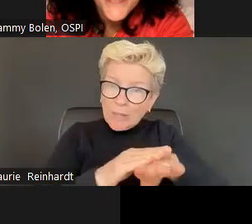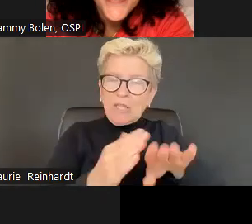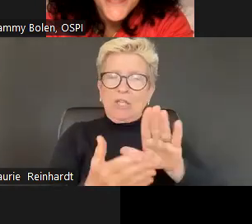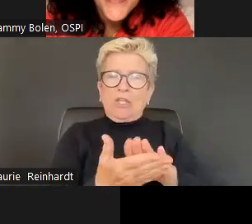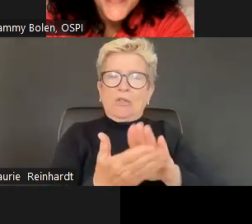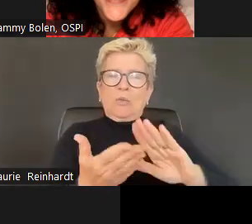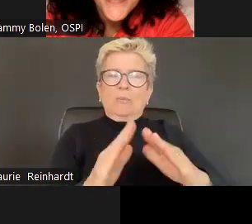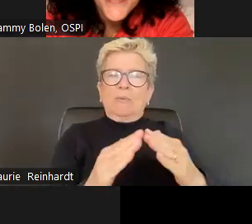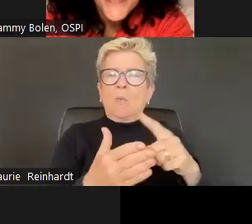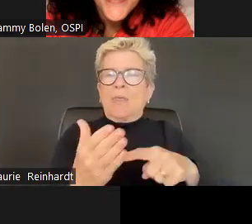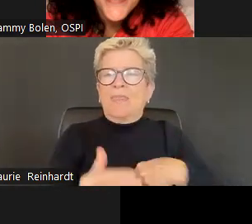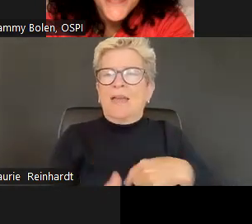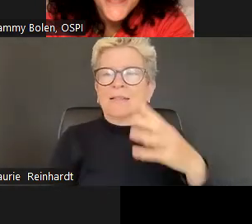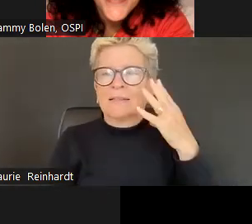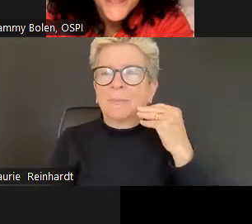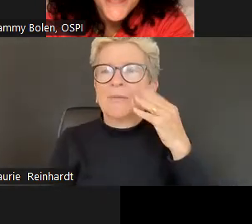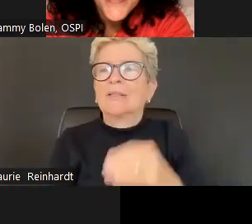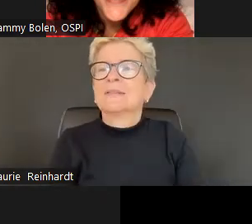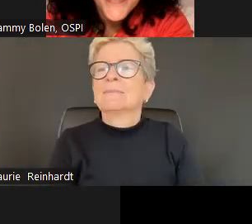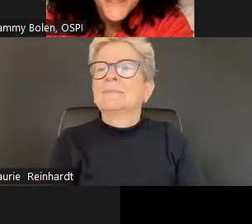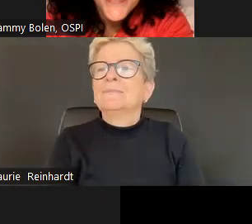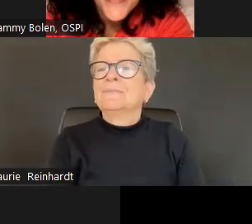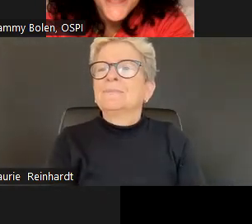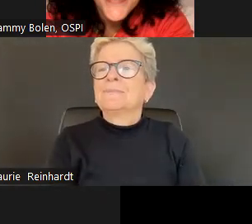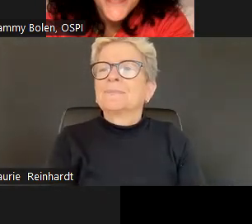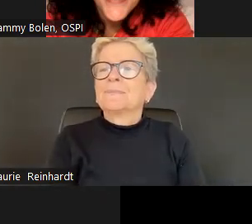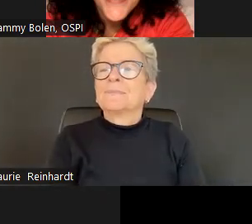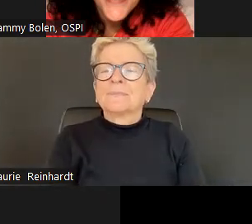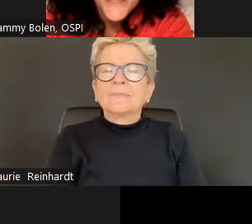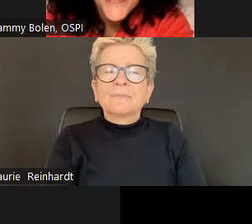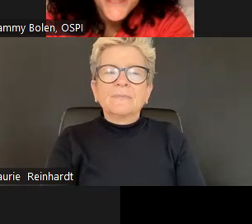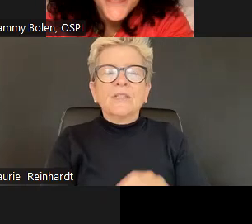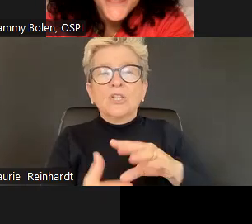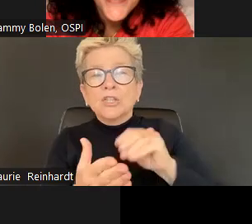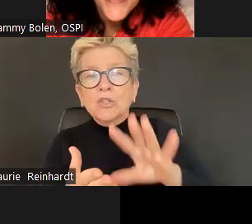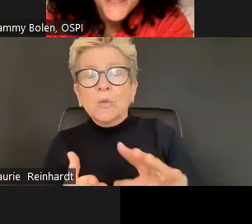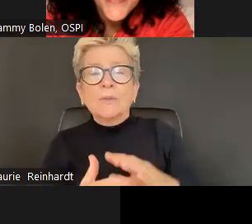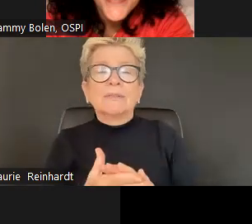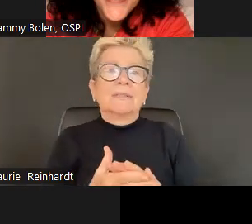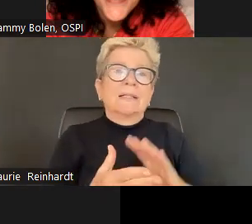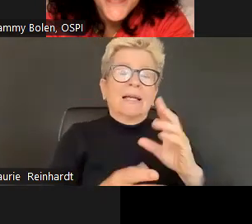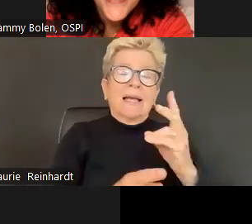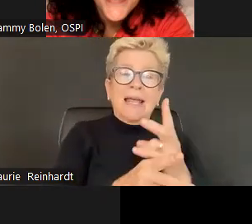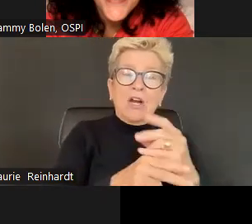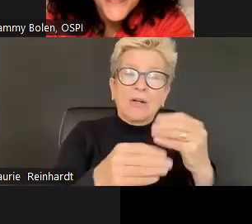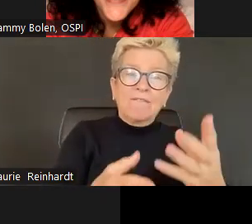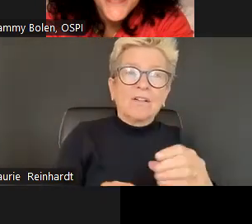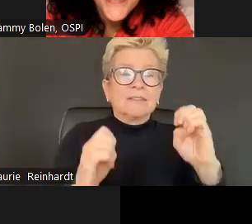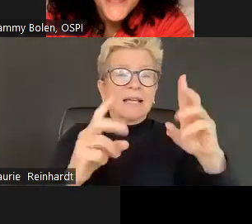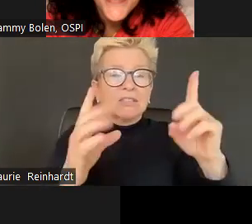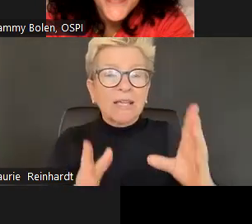And at its core, it's describing how the school's environment is experienced by members of the school community.